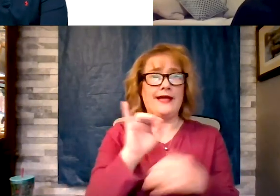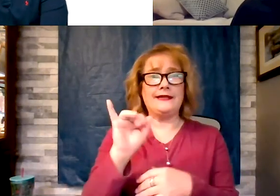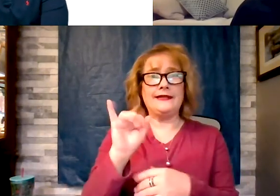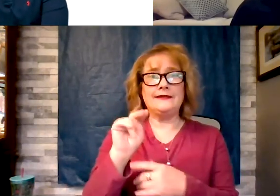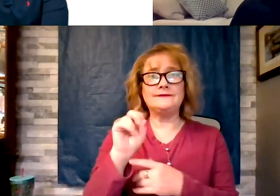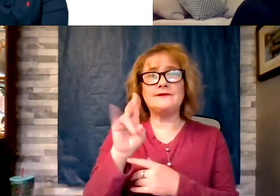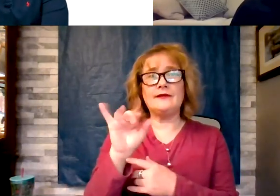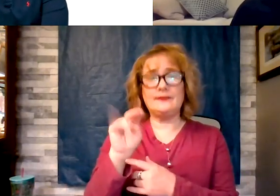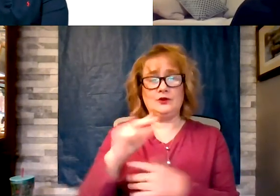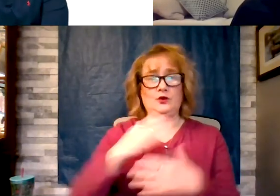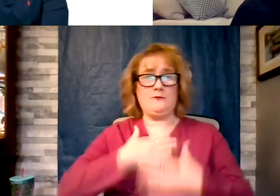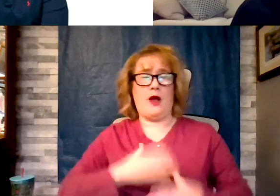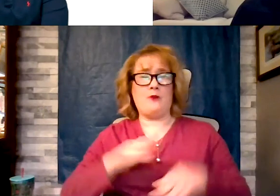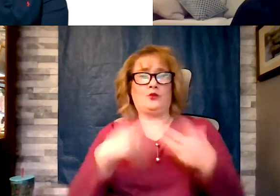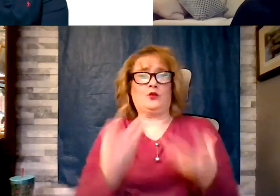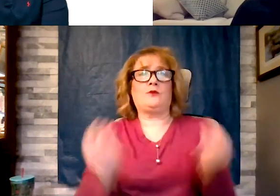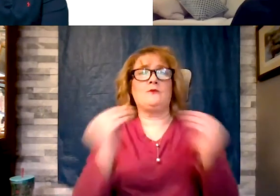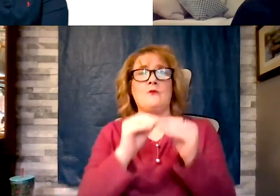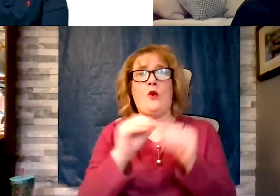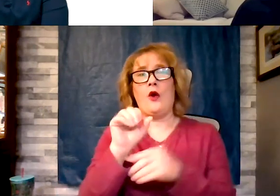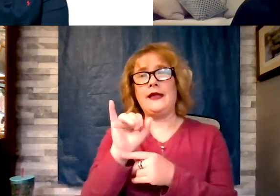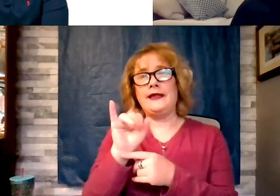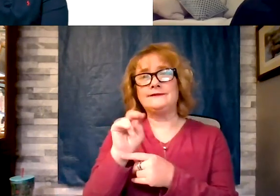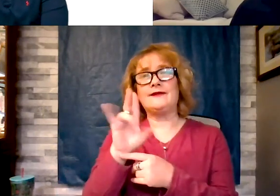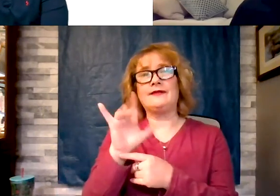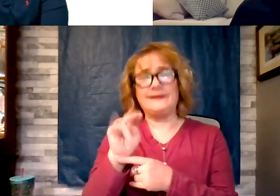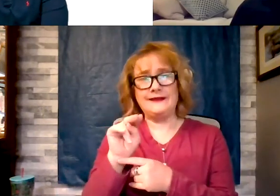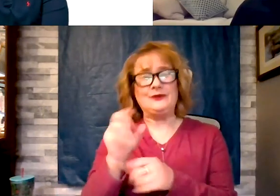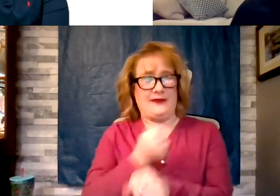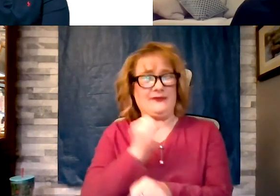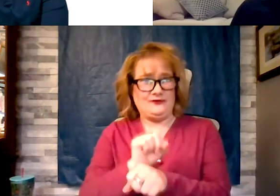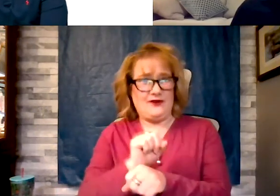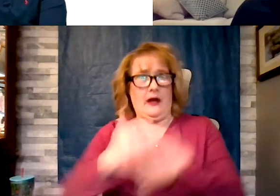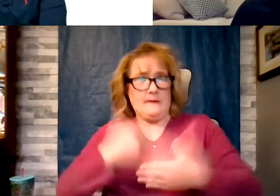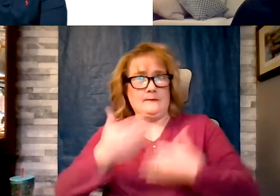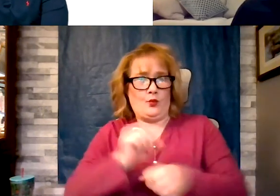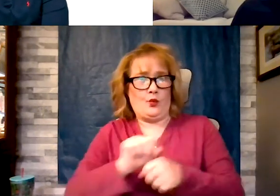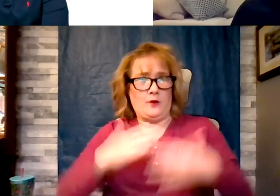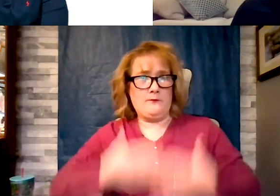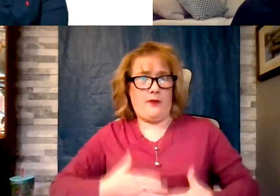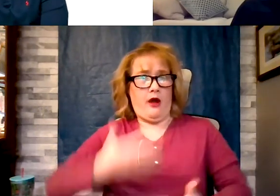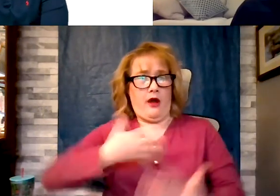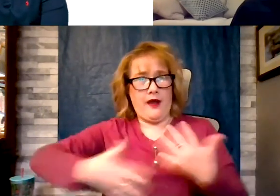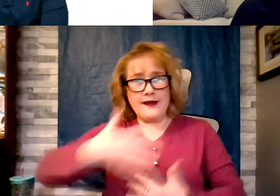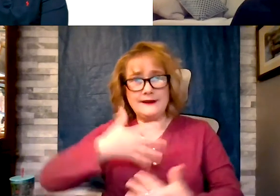producing more insulin to get the job done. The way we identify this state is you can